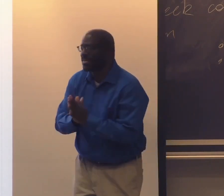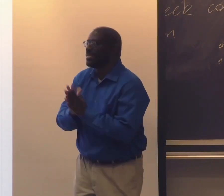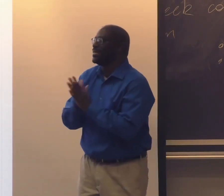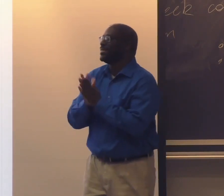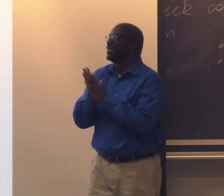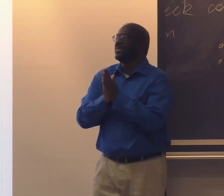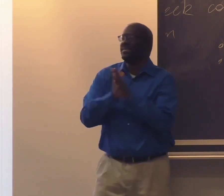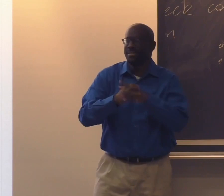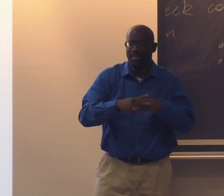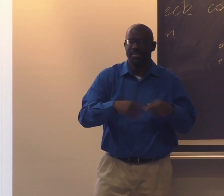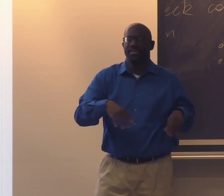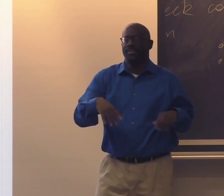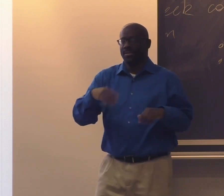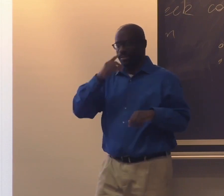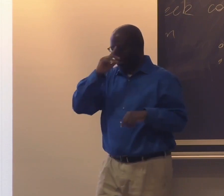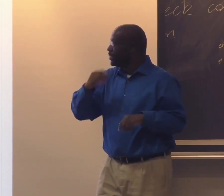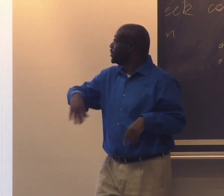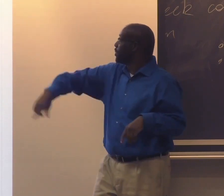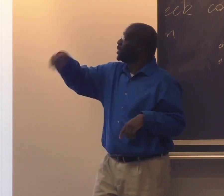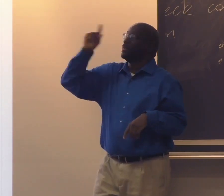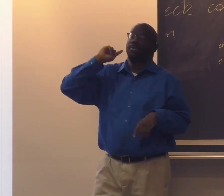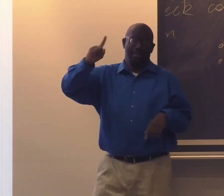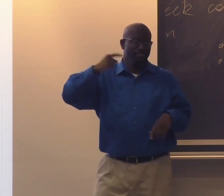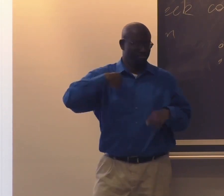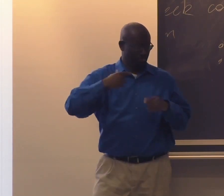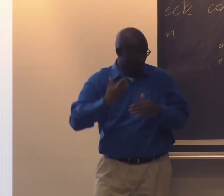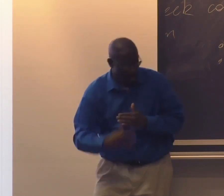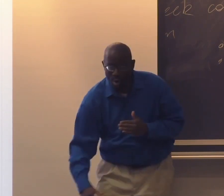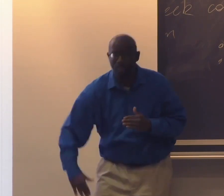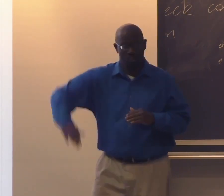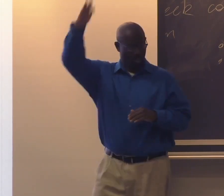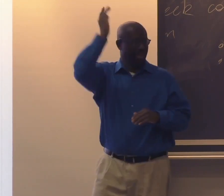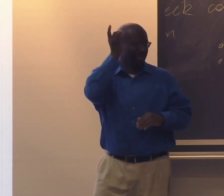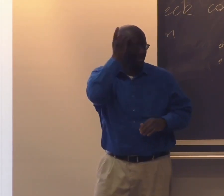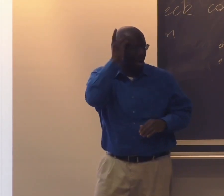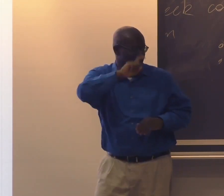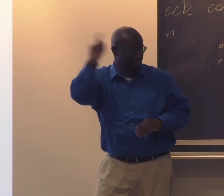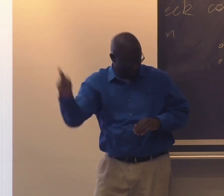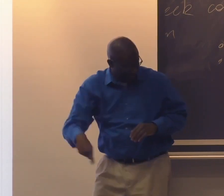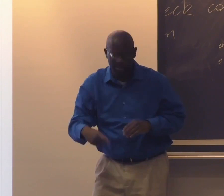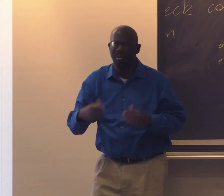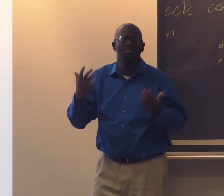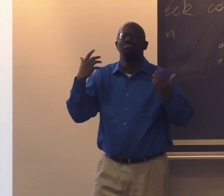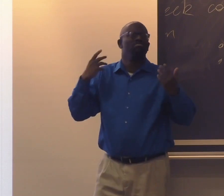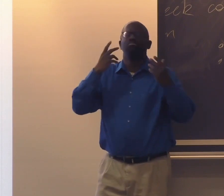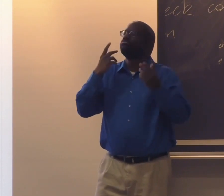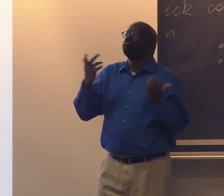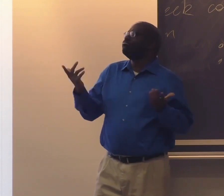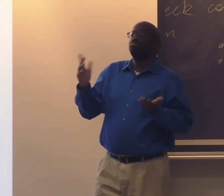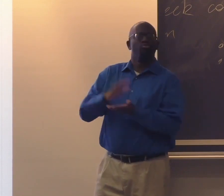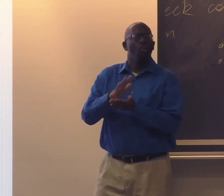Anyway, so I'm born and raised in Dallas.